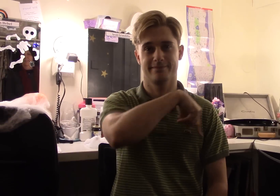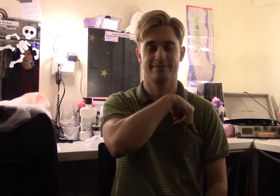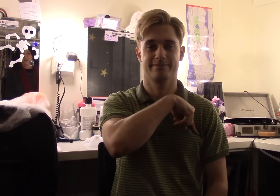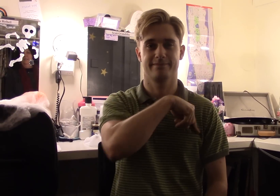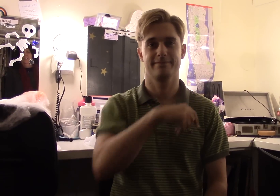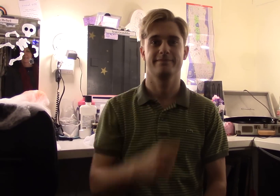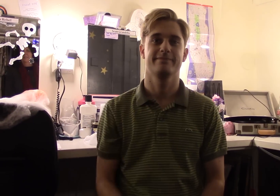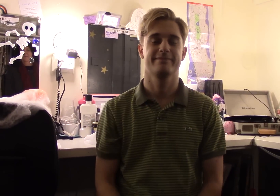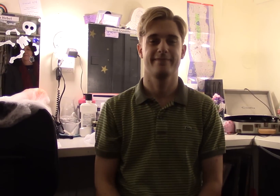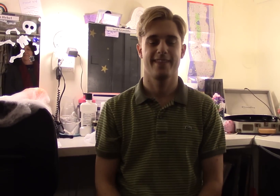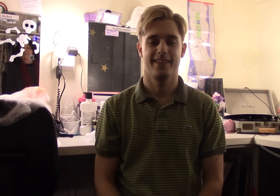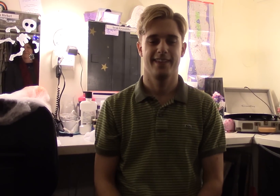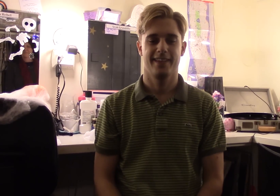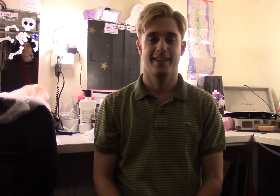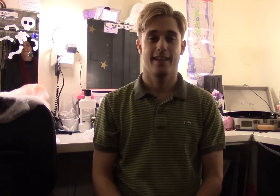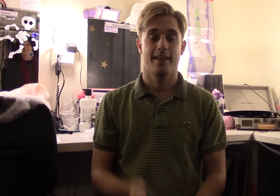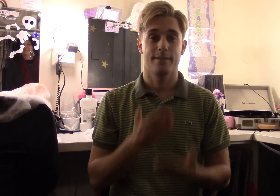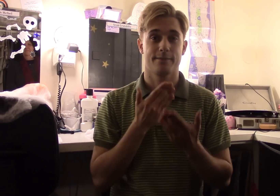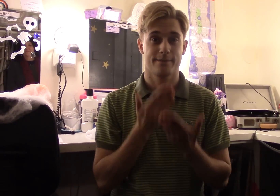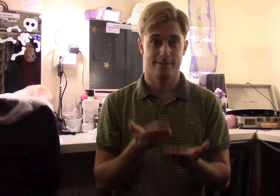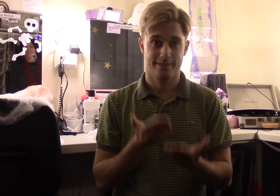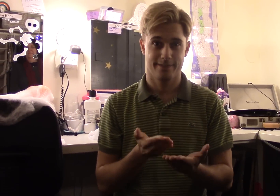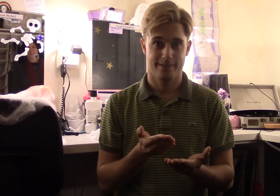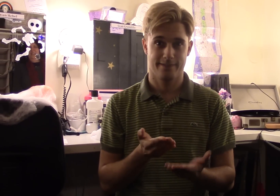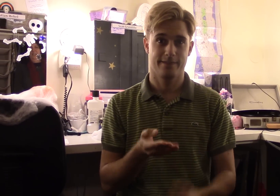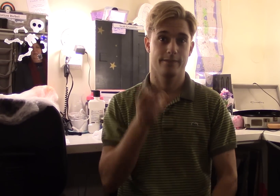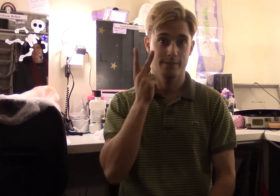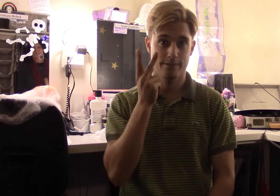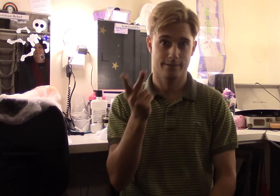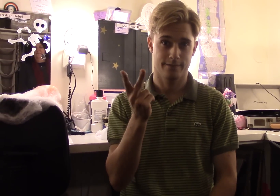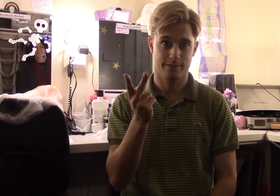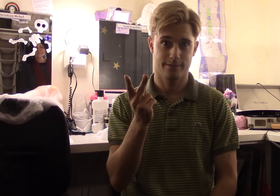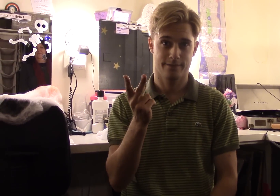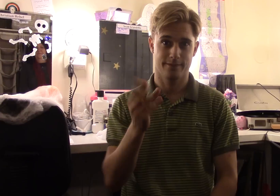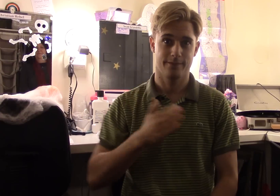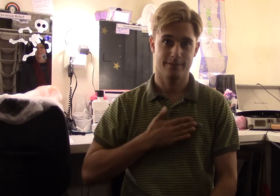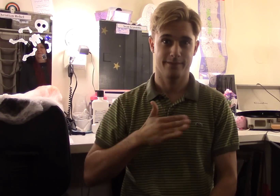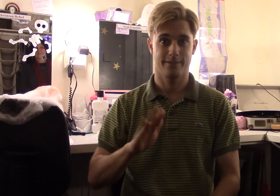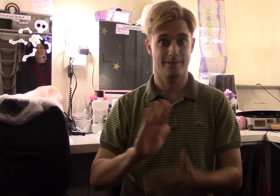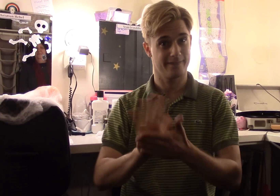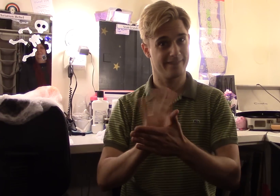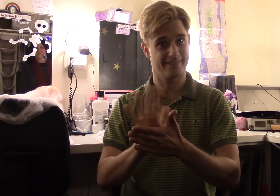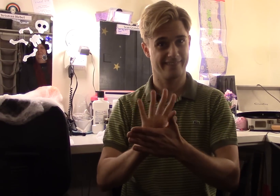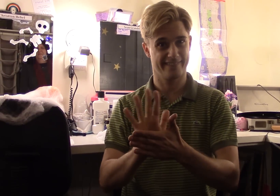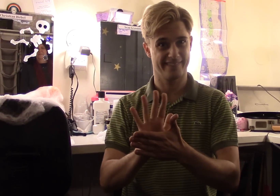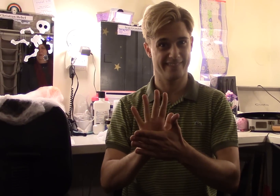of all of us, thank you for watching